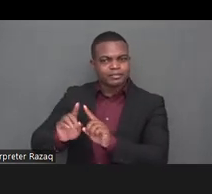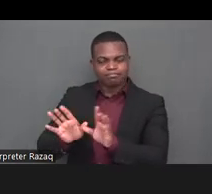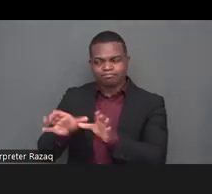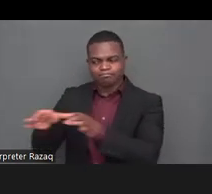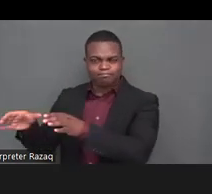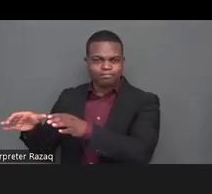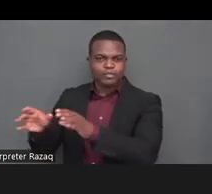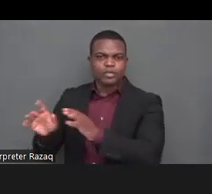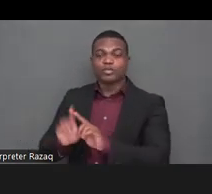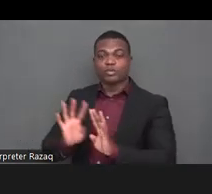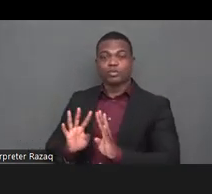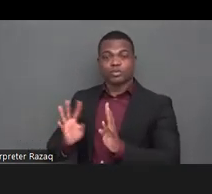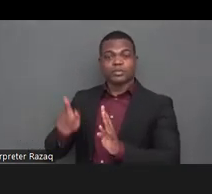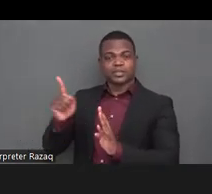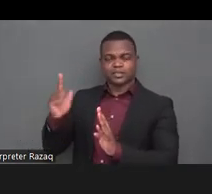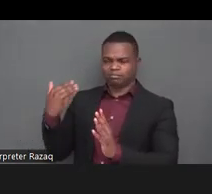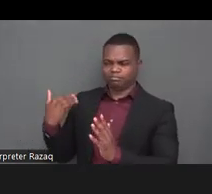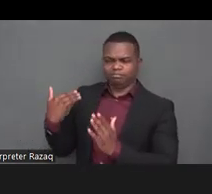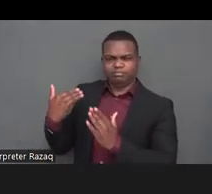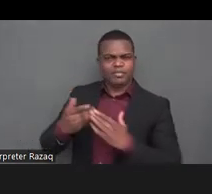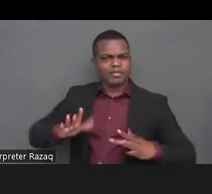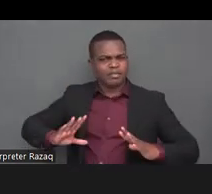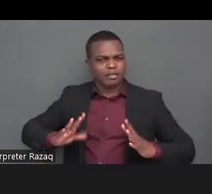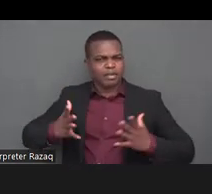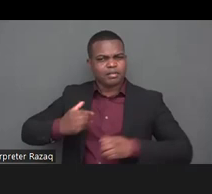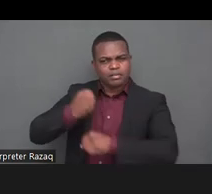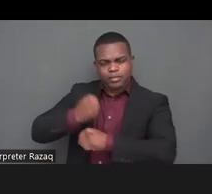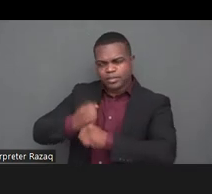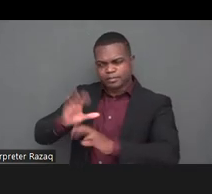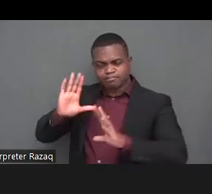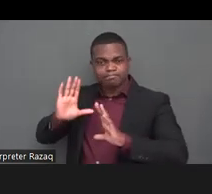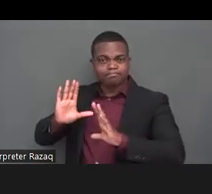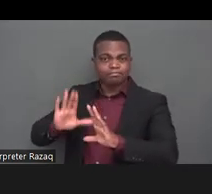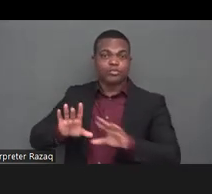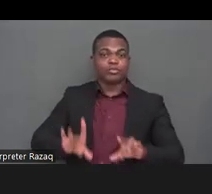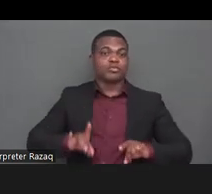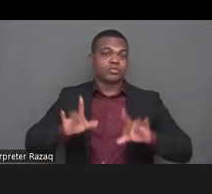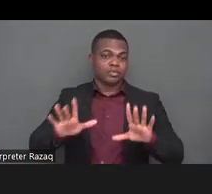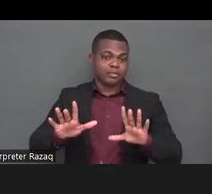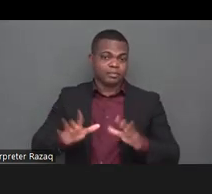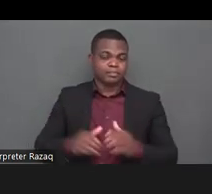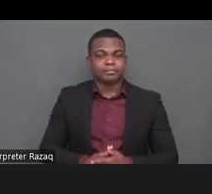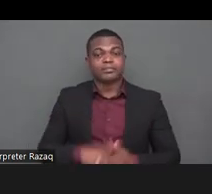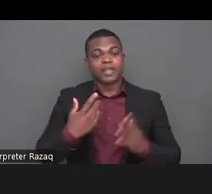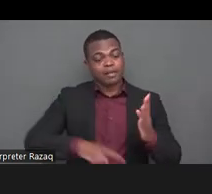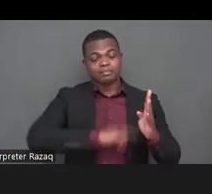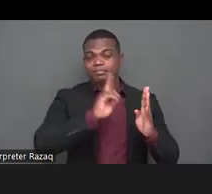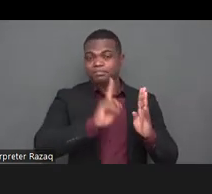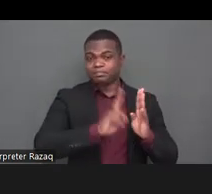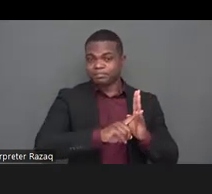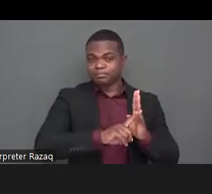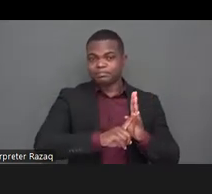president world federation of the deaf dr joseph j murray is secretary general of the international